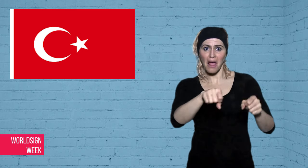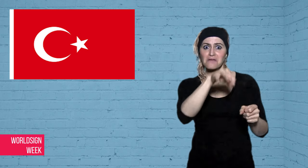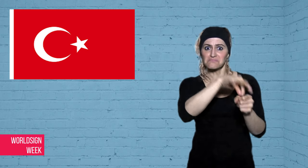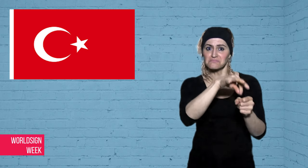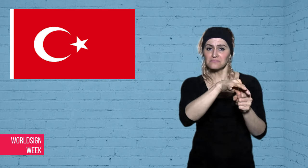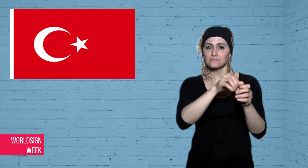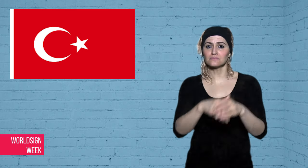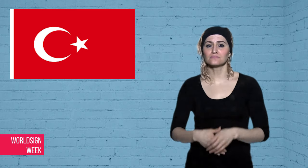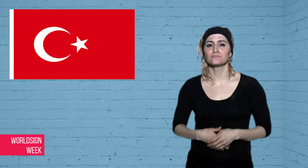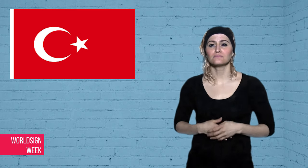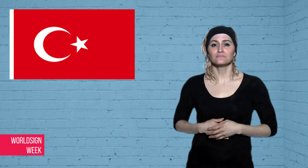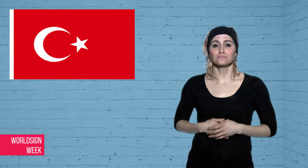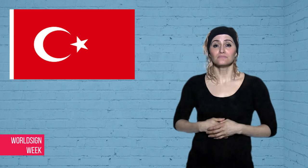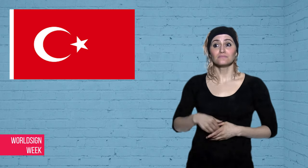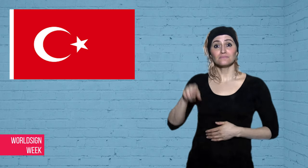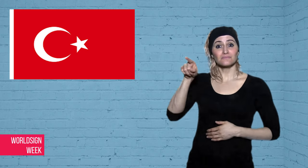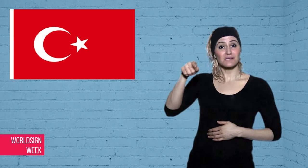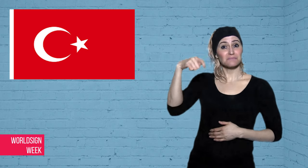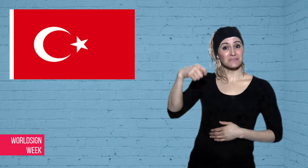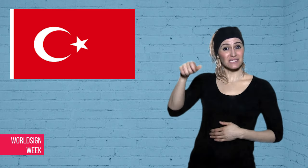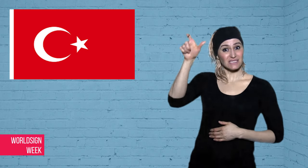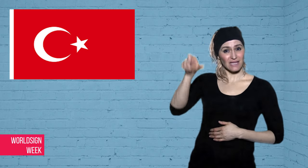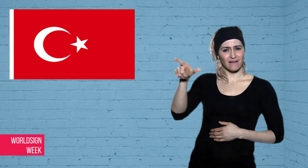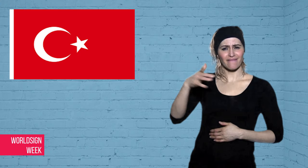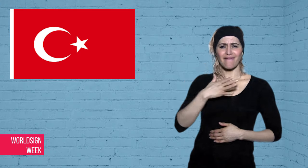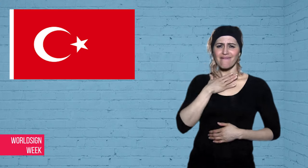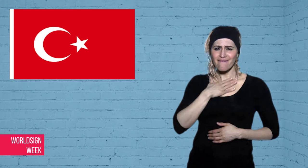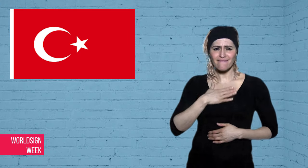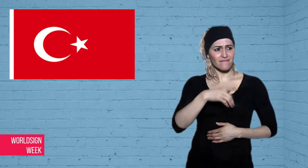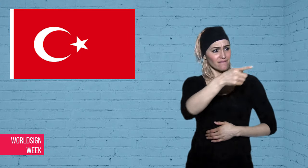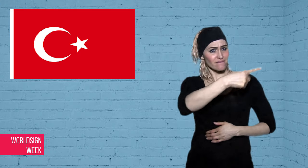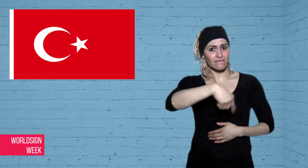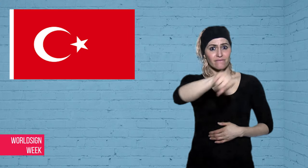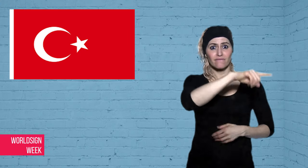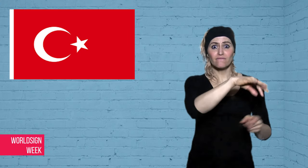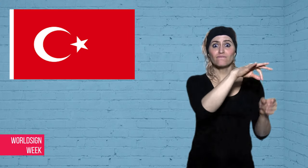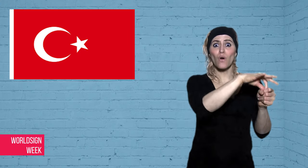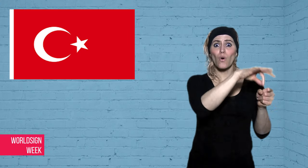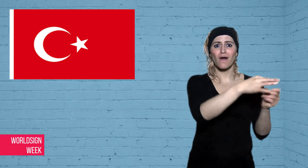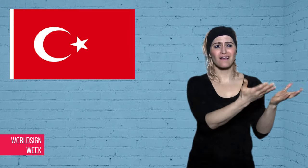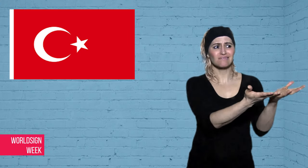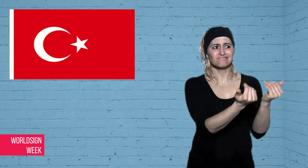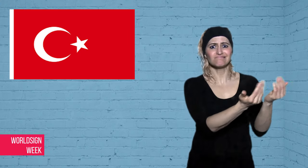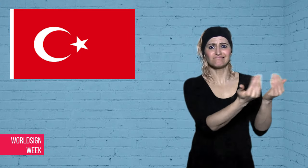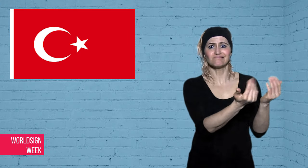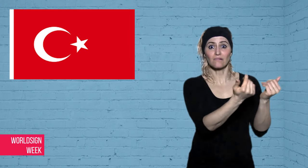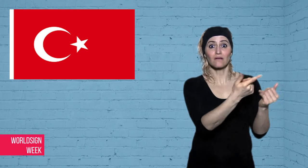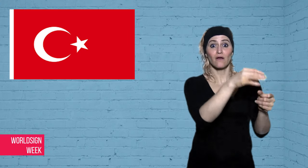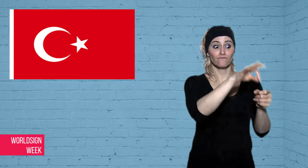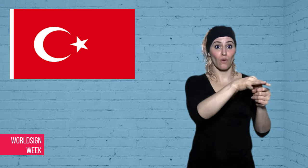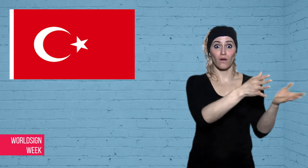their votes which could give him more